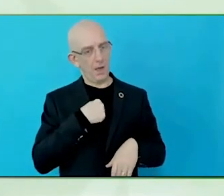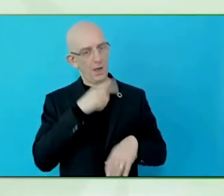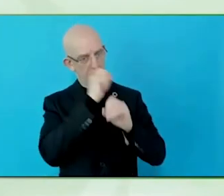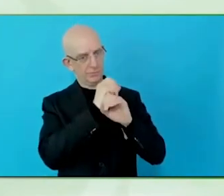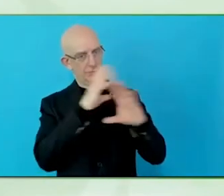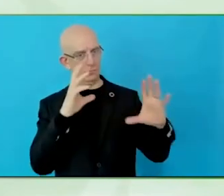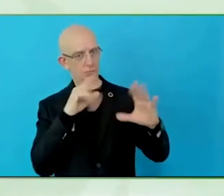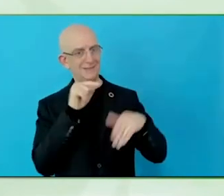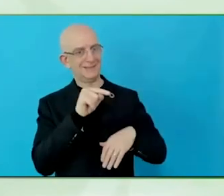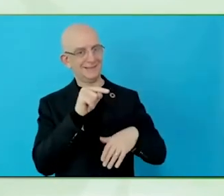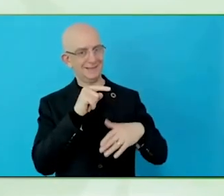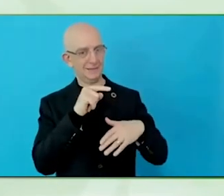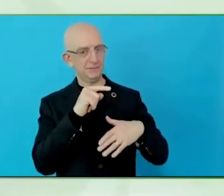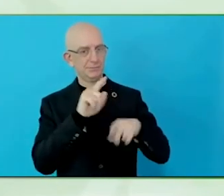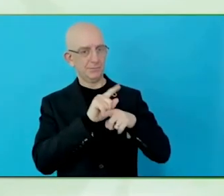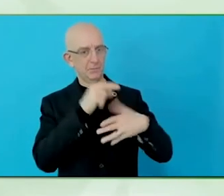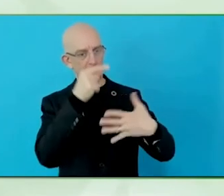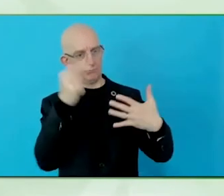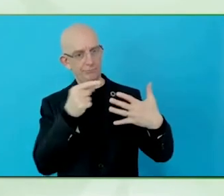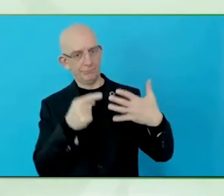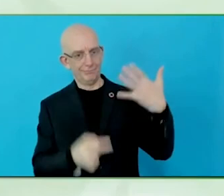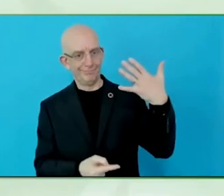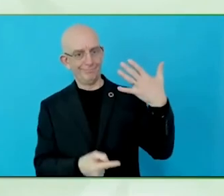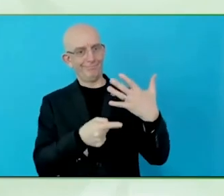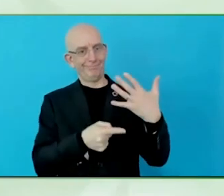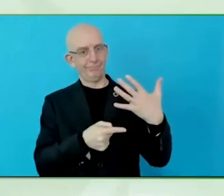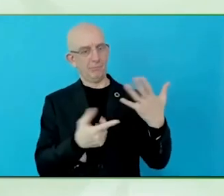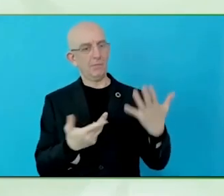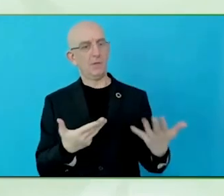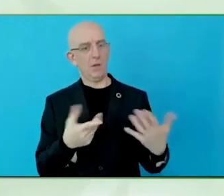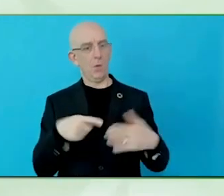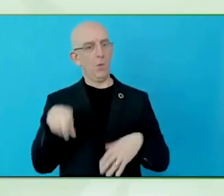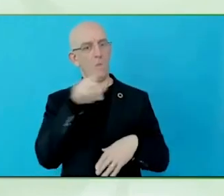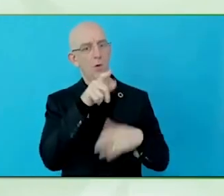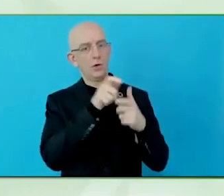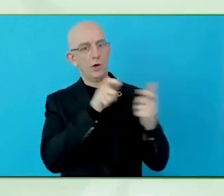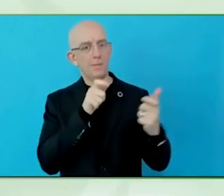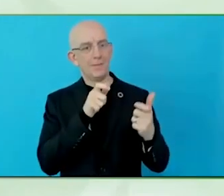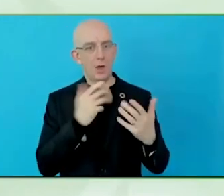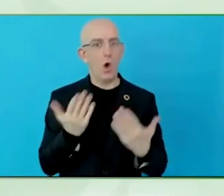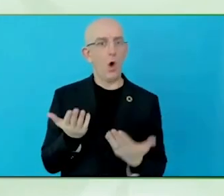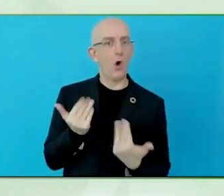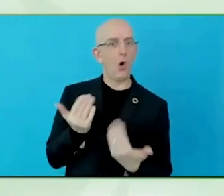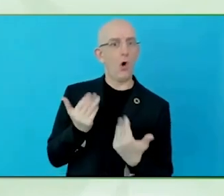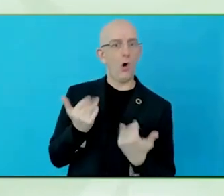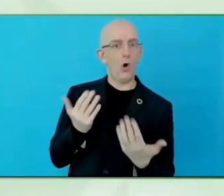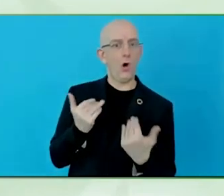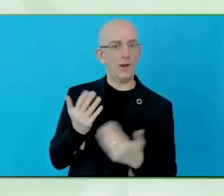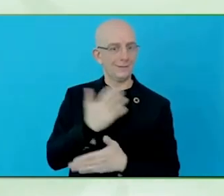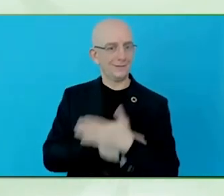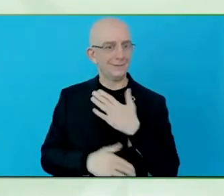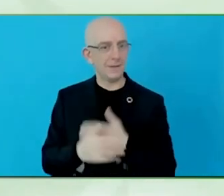need separate travel companies or separate marketplaces for disabled travellers.